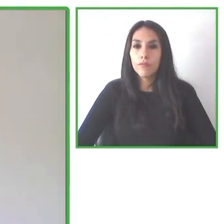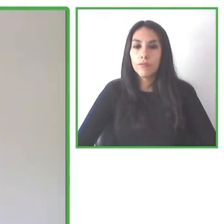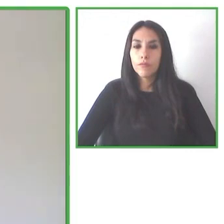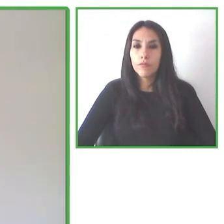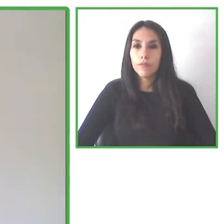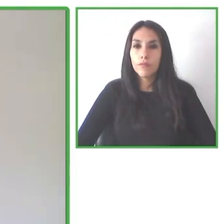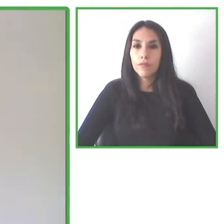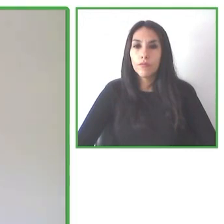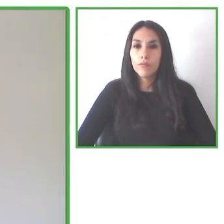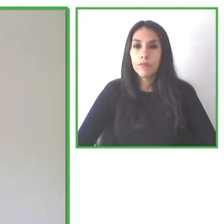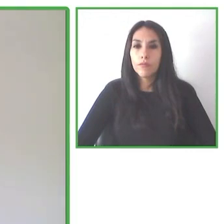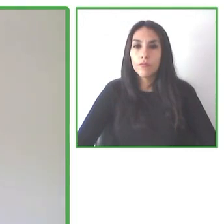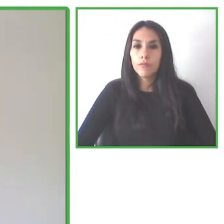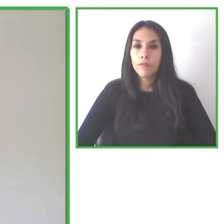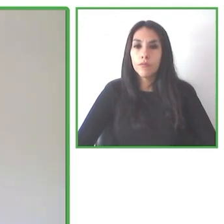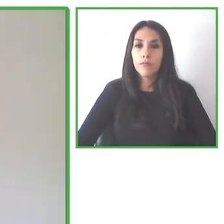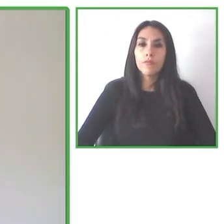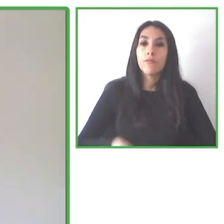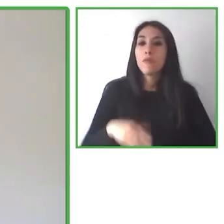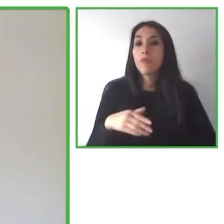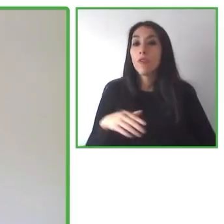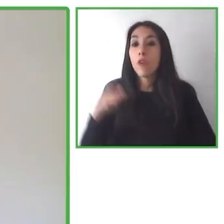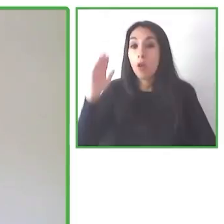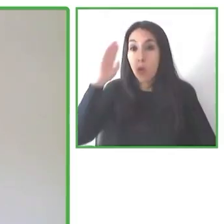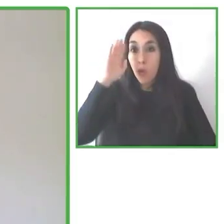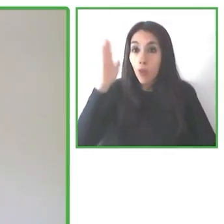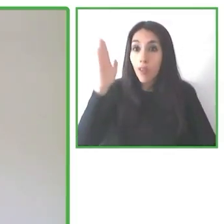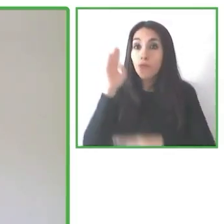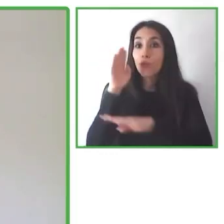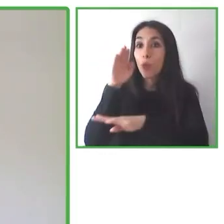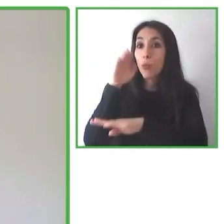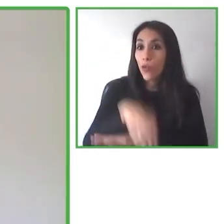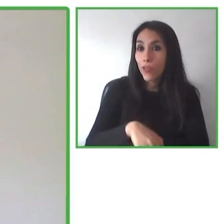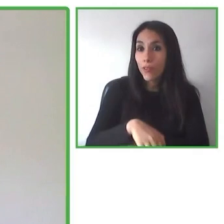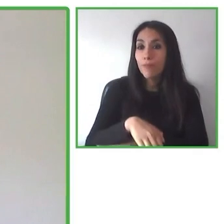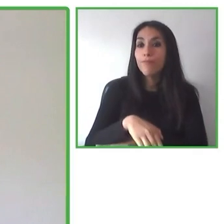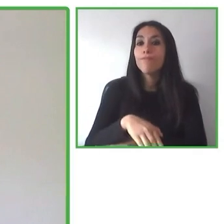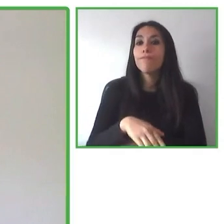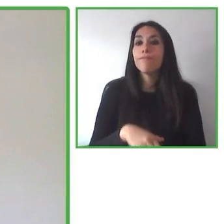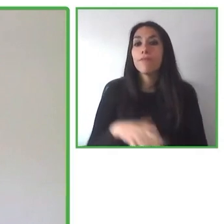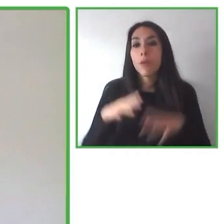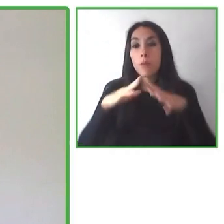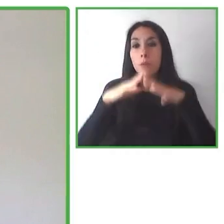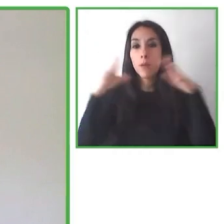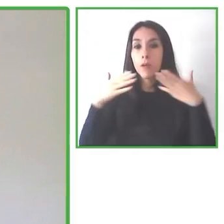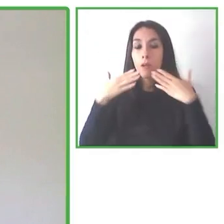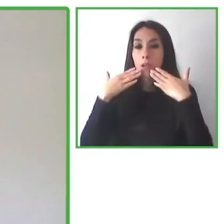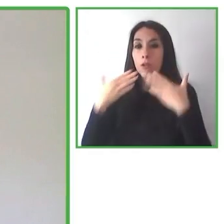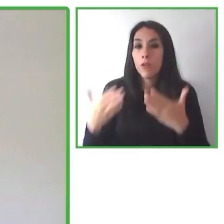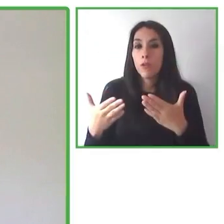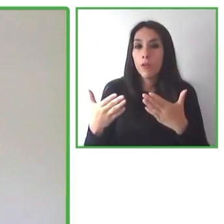Good afternoon, everyone. Thank you very much for this opportunity to speak about our initiative.